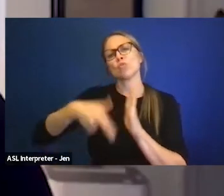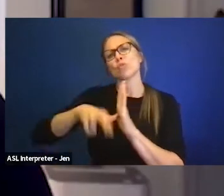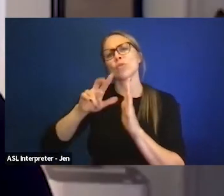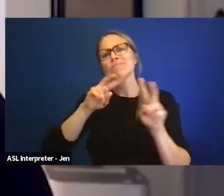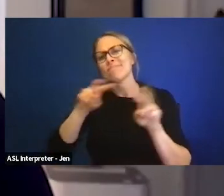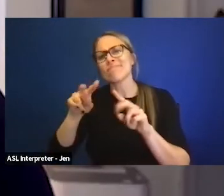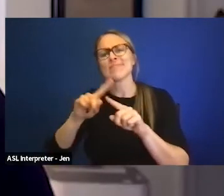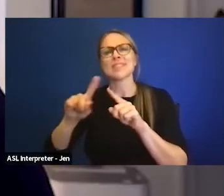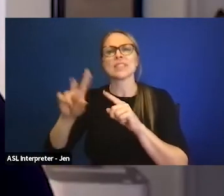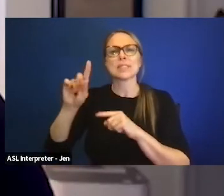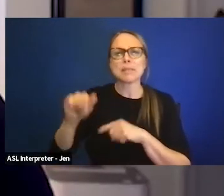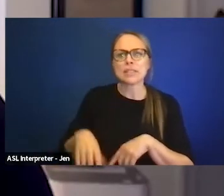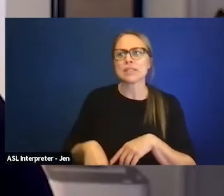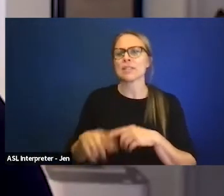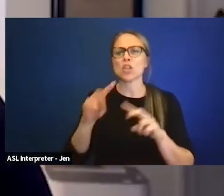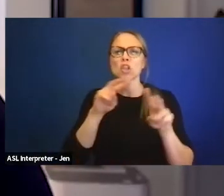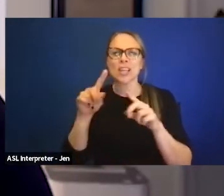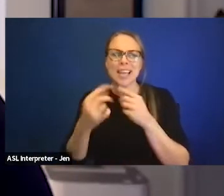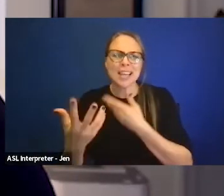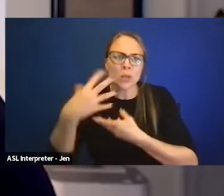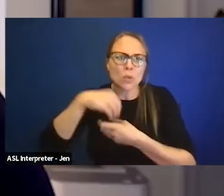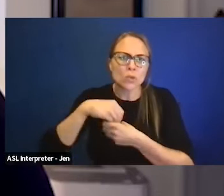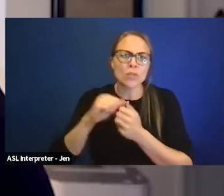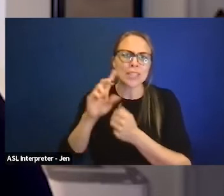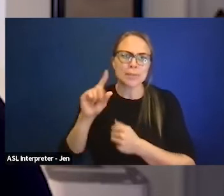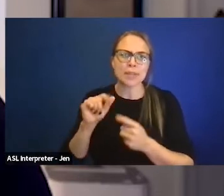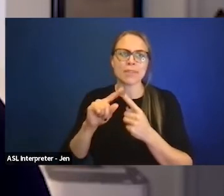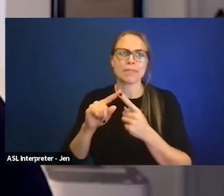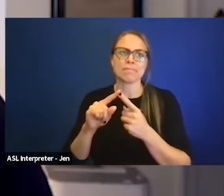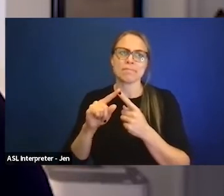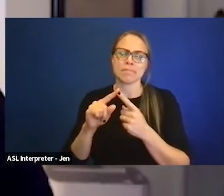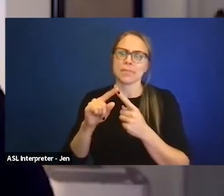of disability in diversity, I think that's very important.